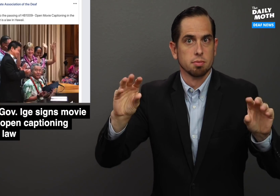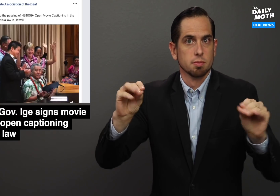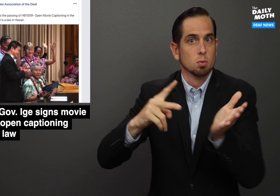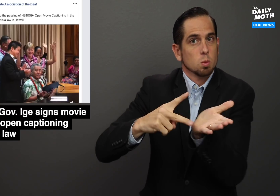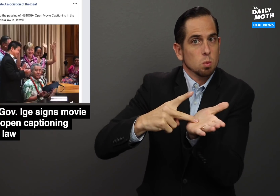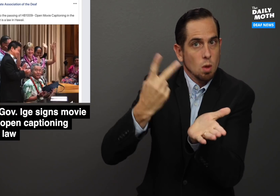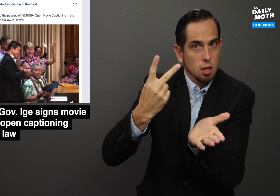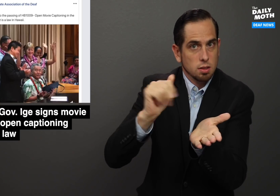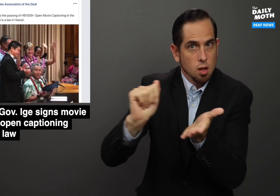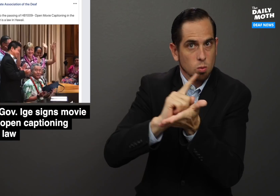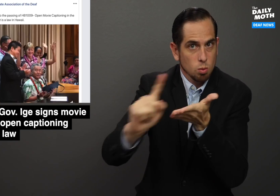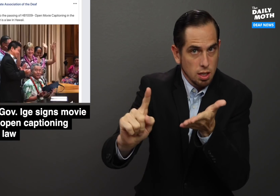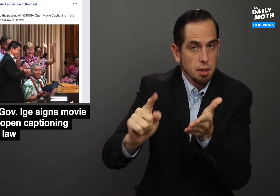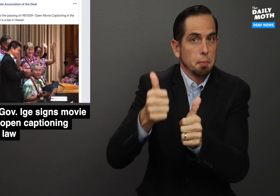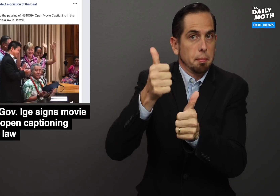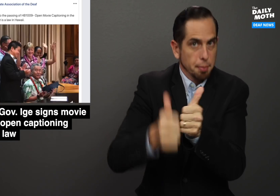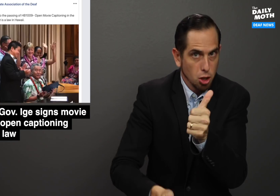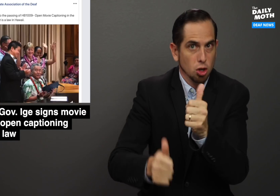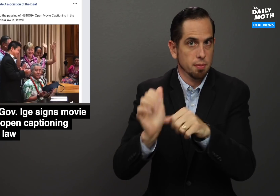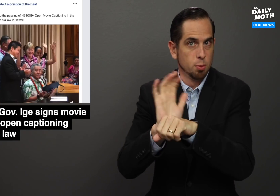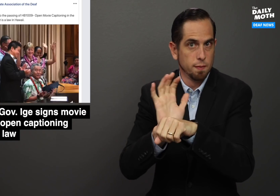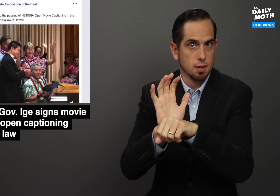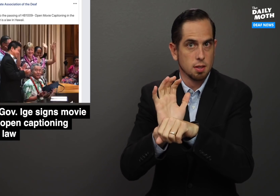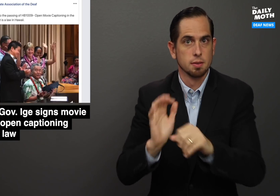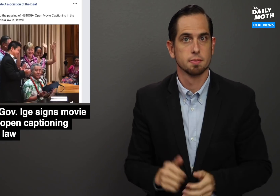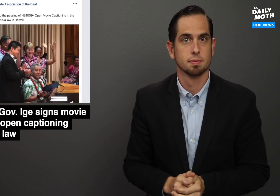twice a week per movie.